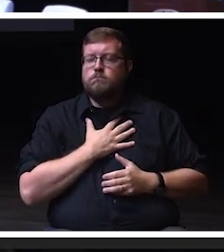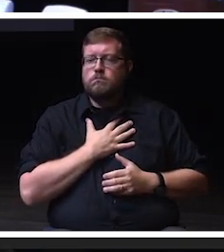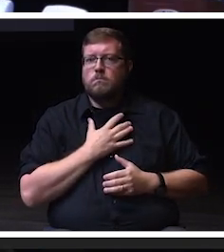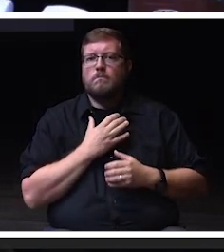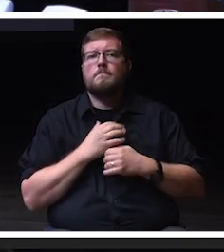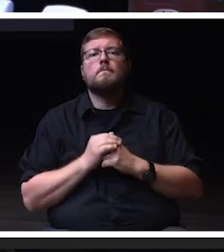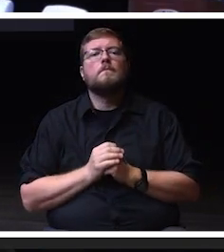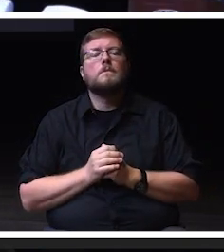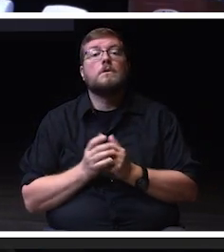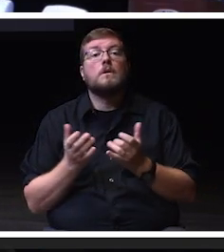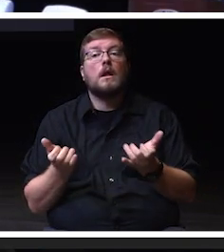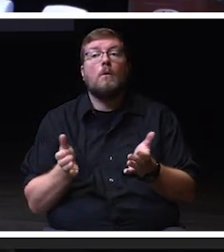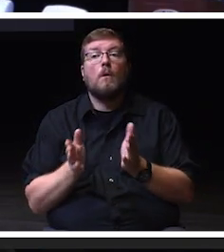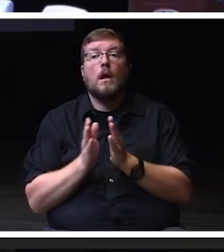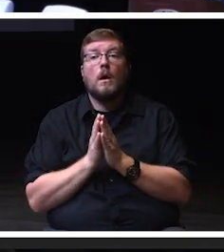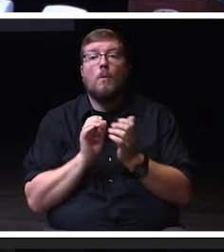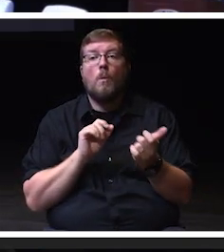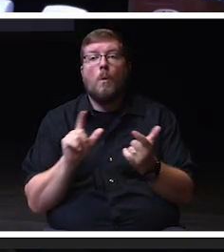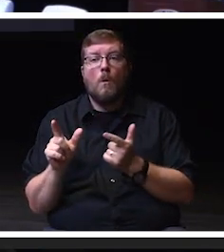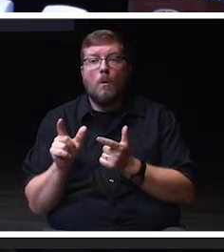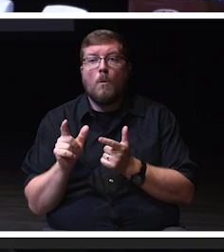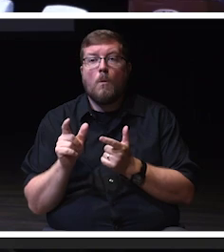I ask that you join me